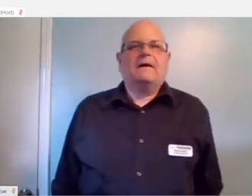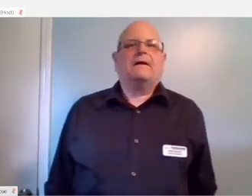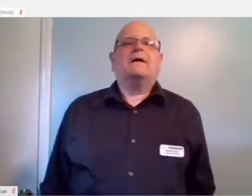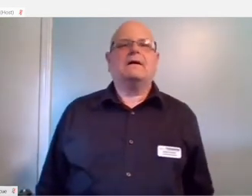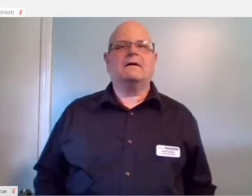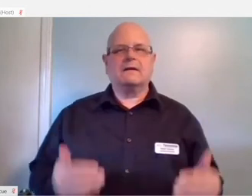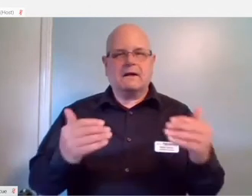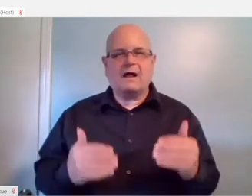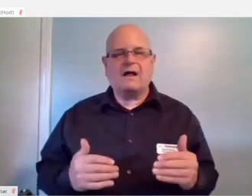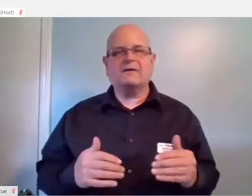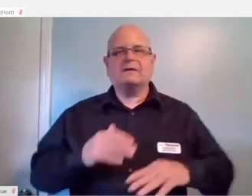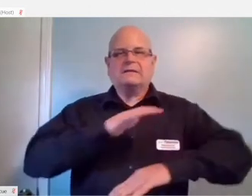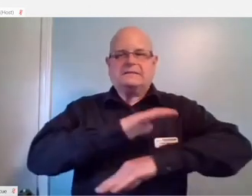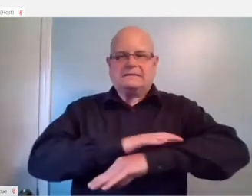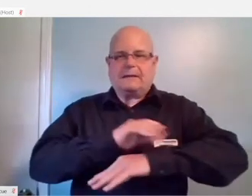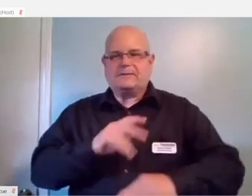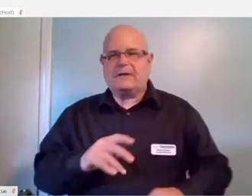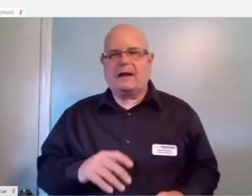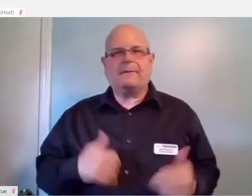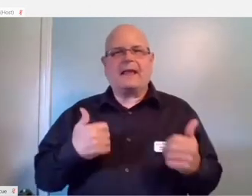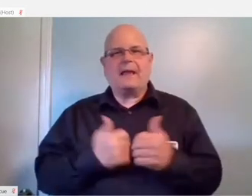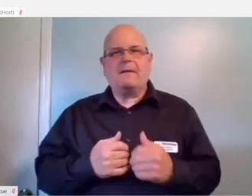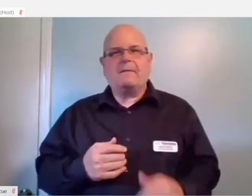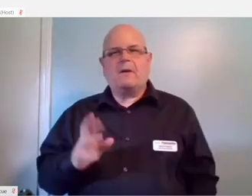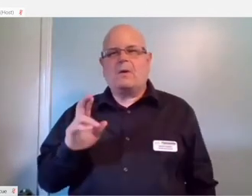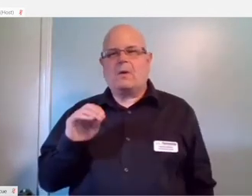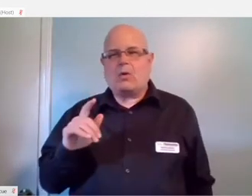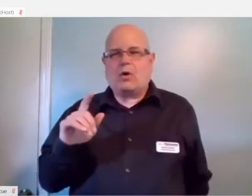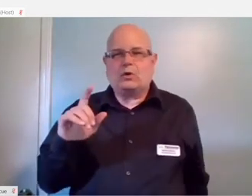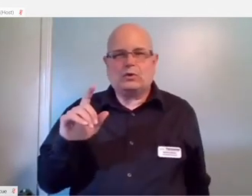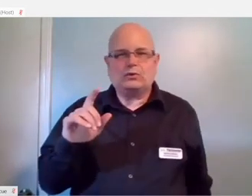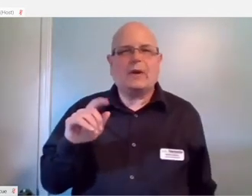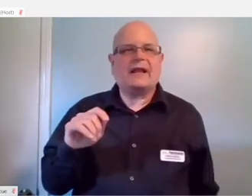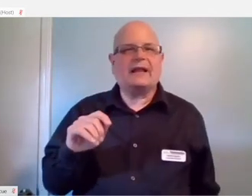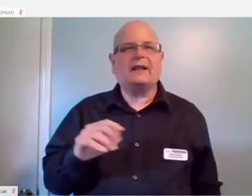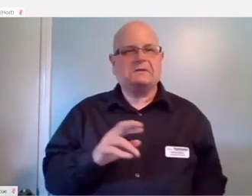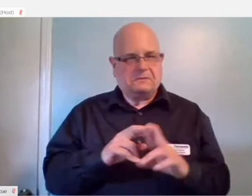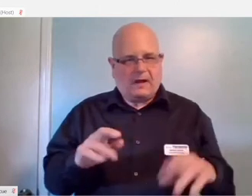Some more tabletop solutions, role20 is a platform available online.